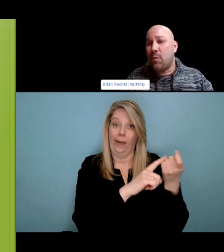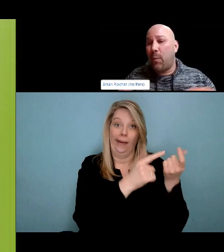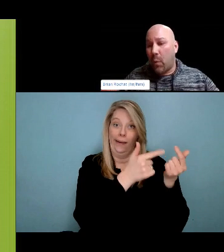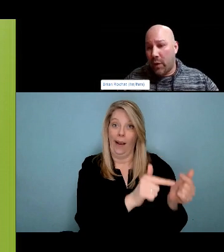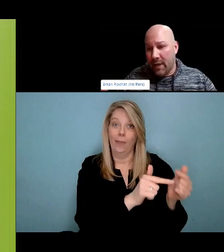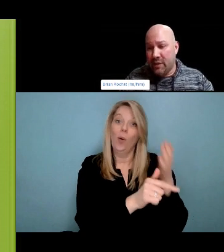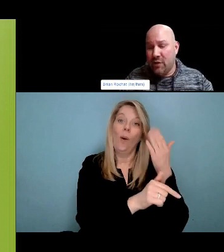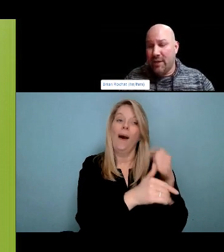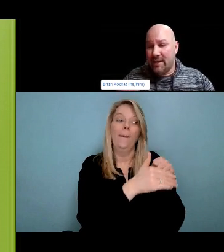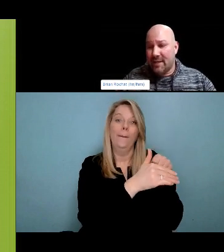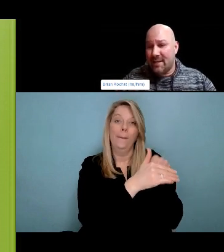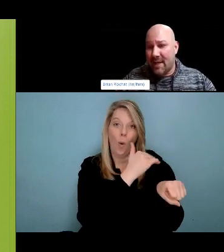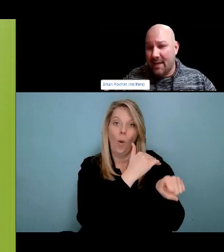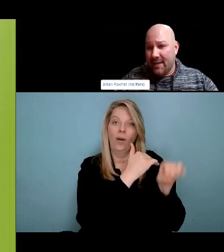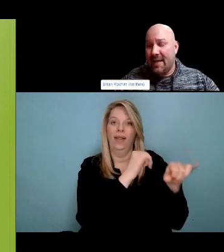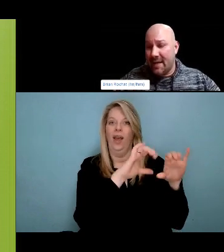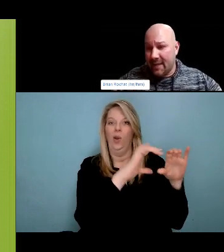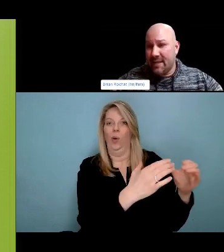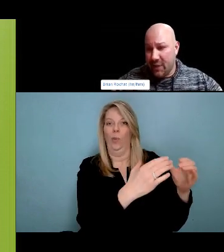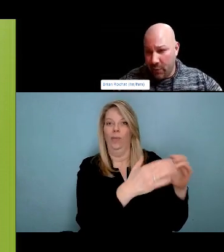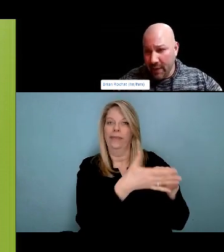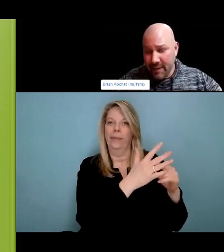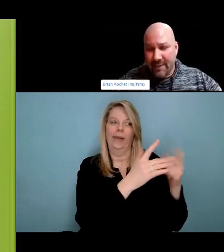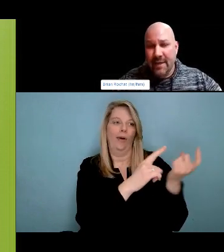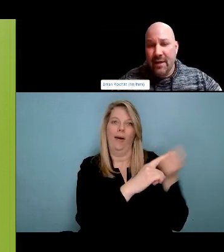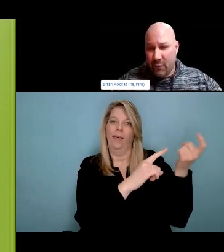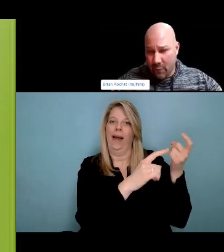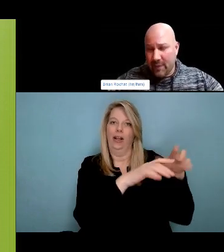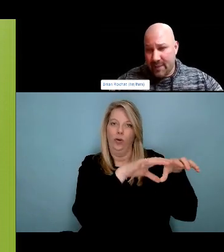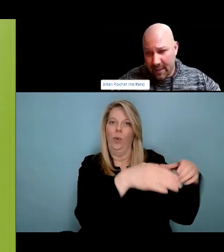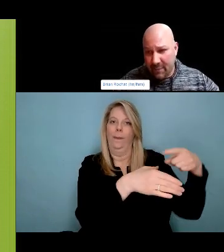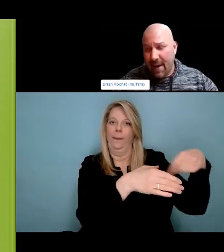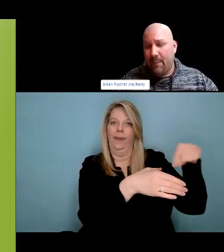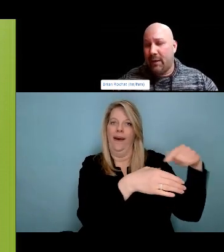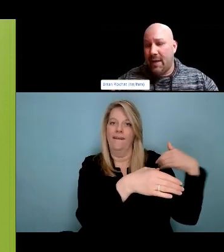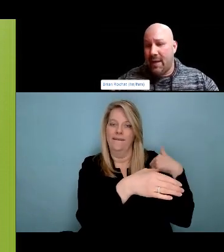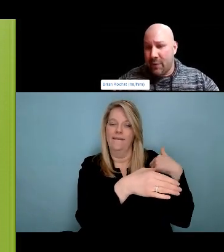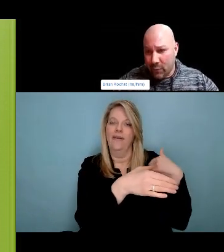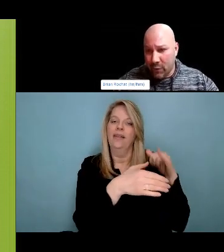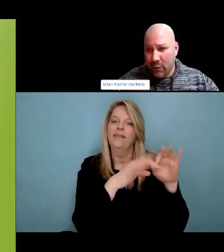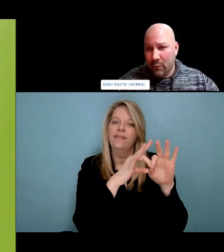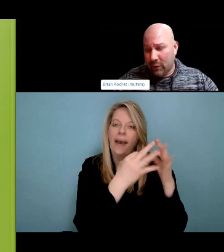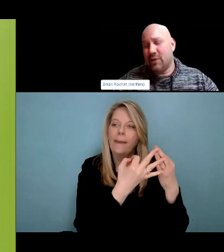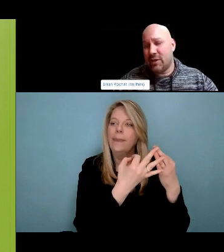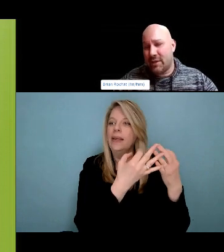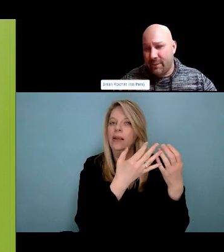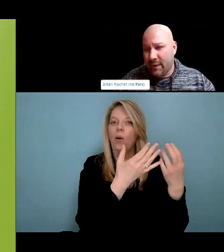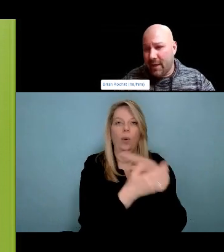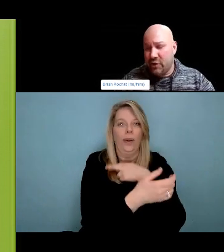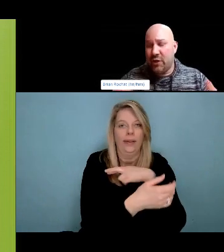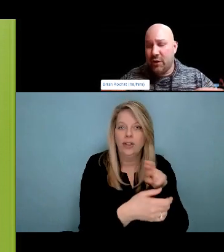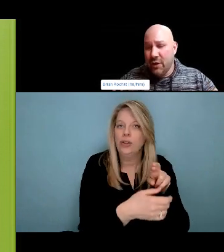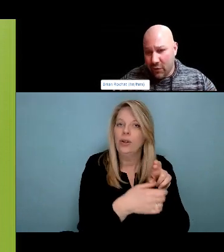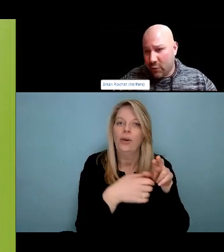in fact is, the biggest, benefit to harm reduction. Is that it is driven by the folks who are